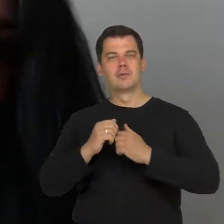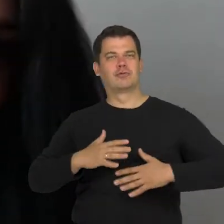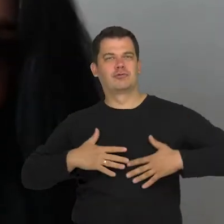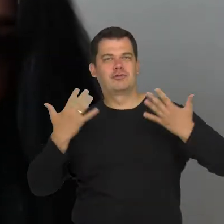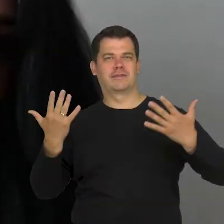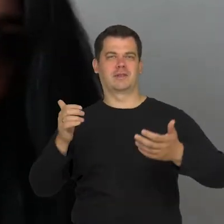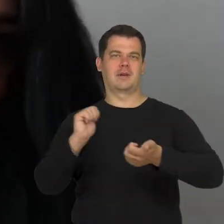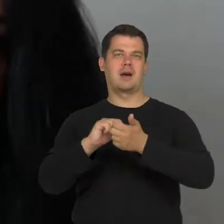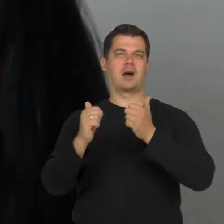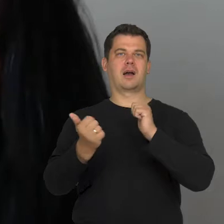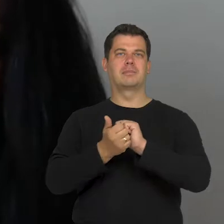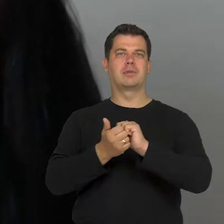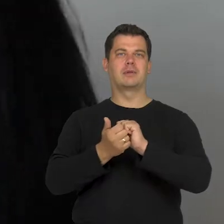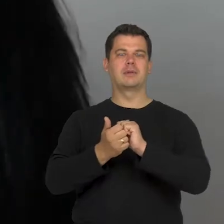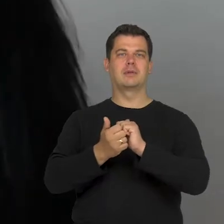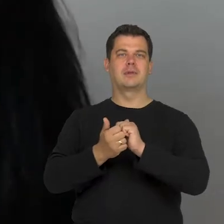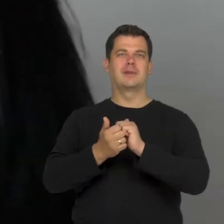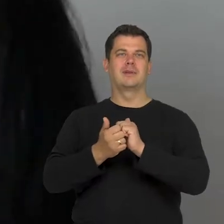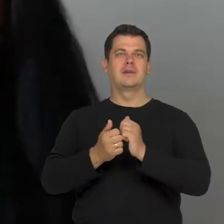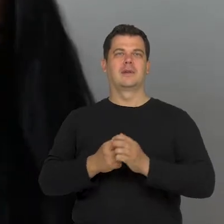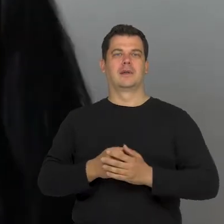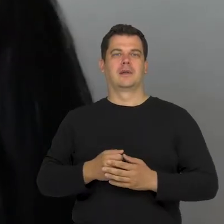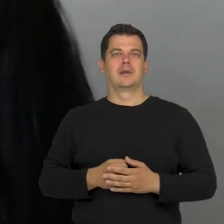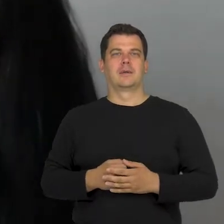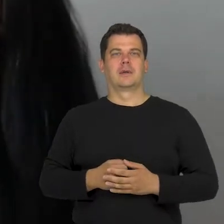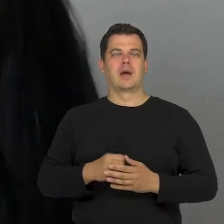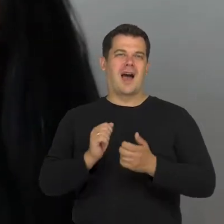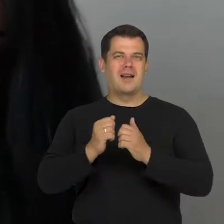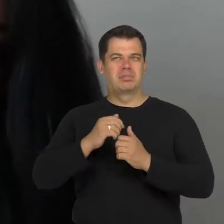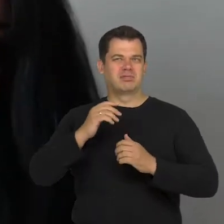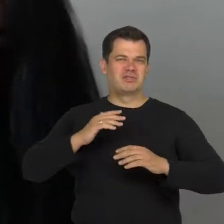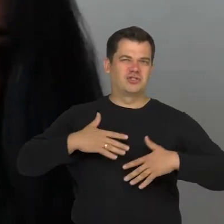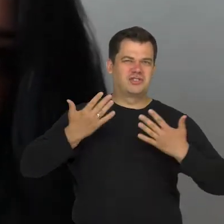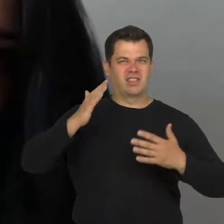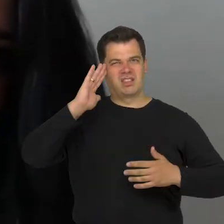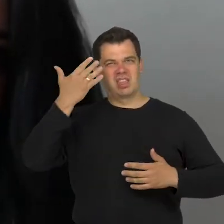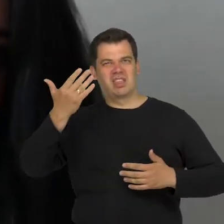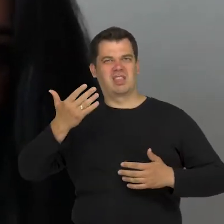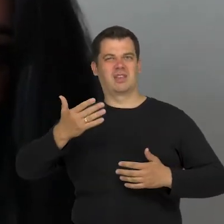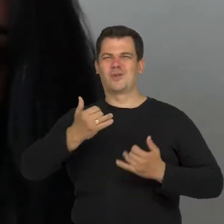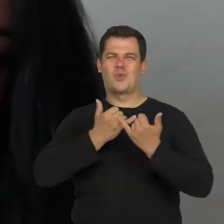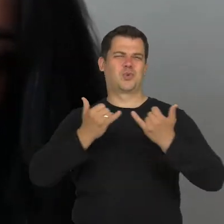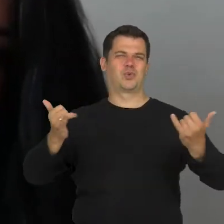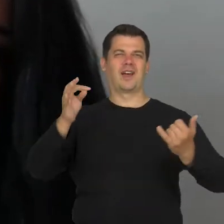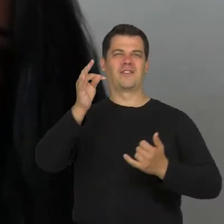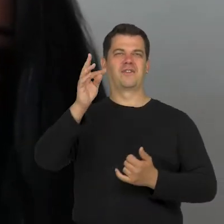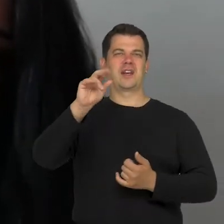or whatever people may call it. There are many words to call those people